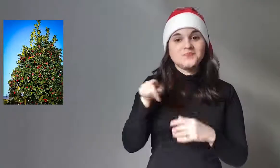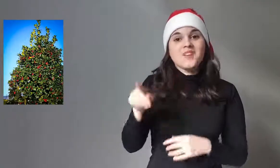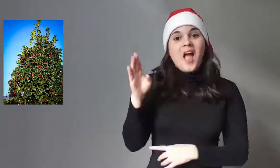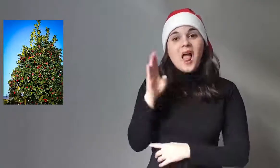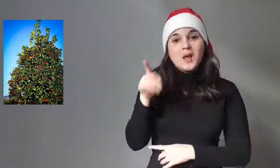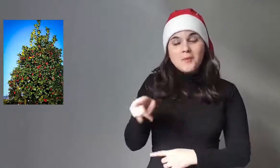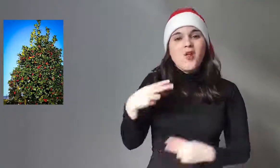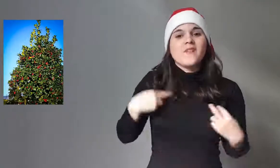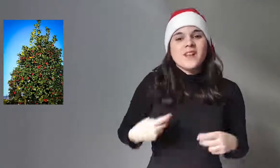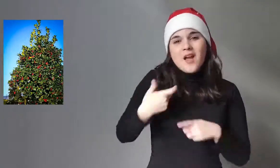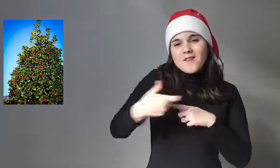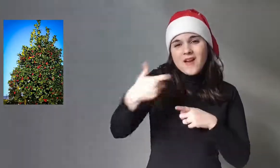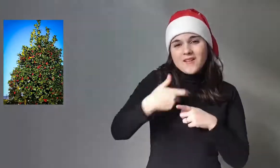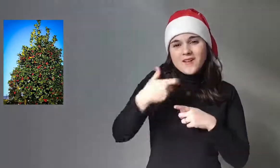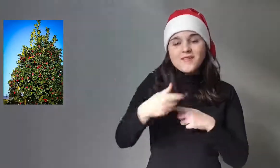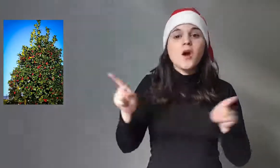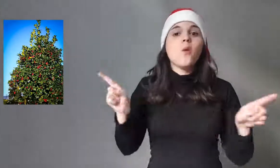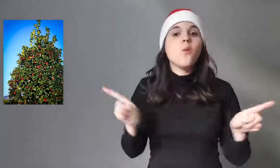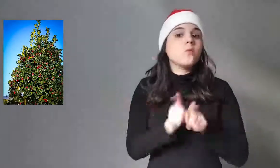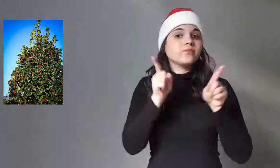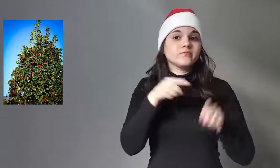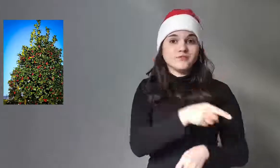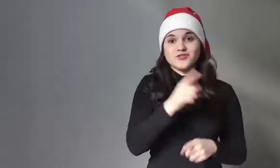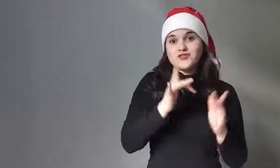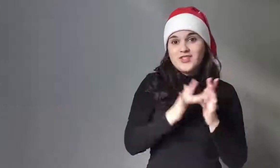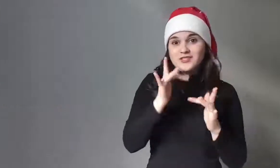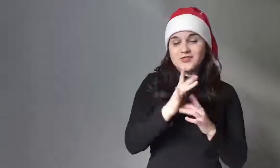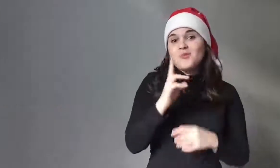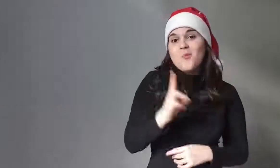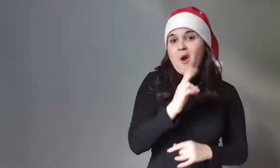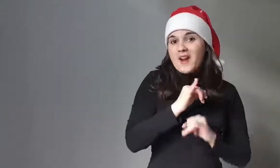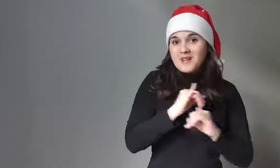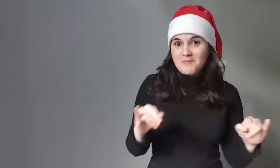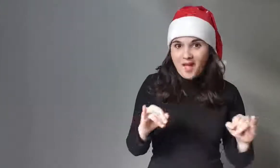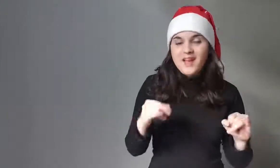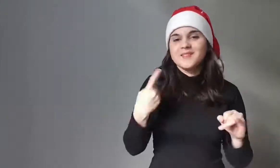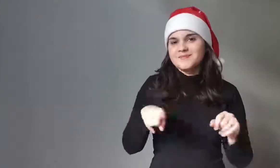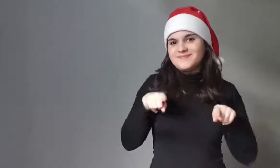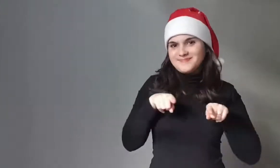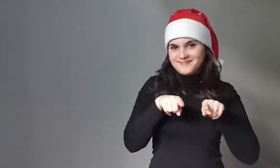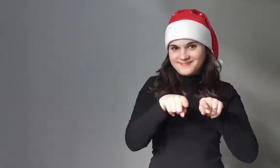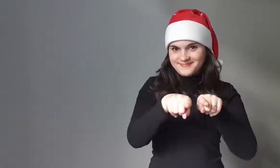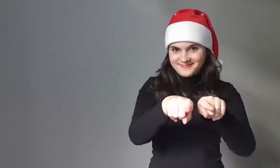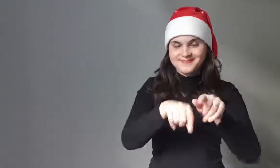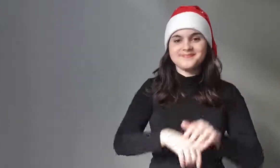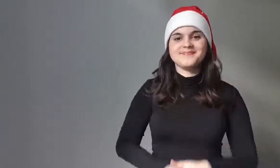This tree that continued to live depicted the immortality of Jesus, two similar things.